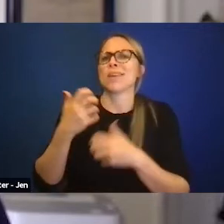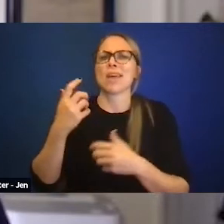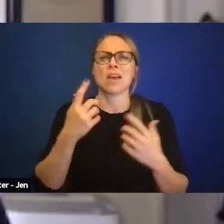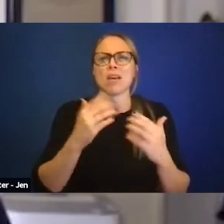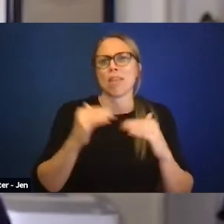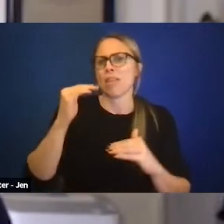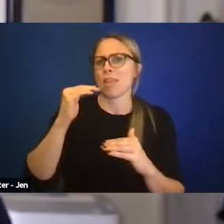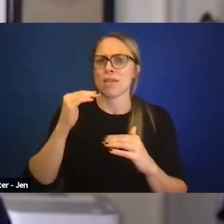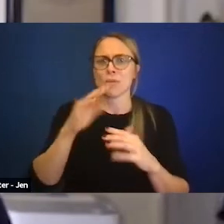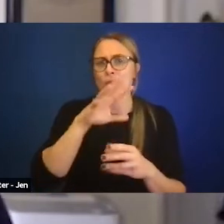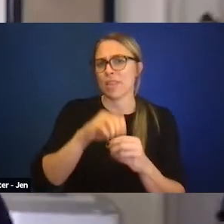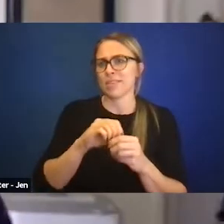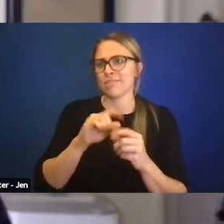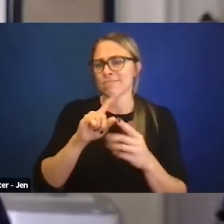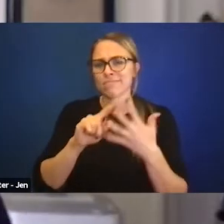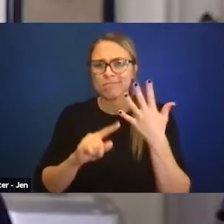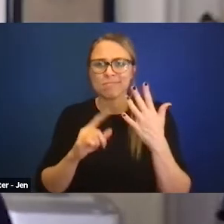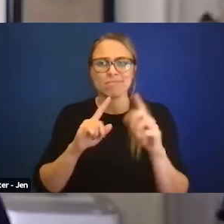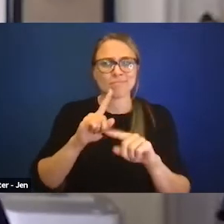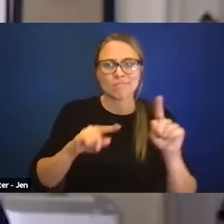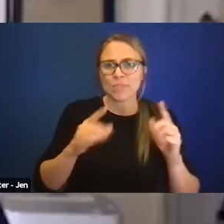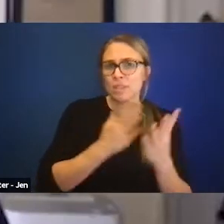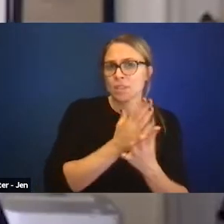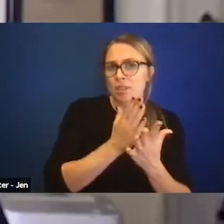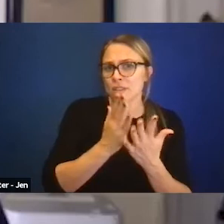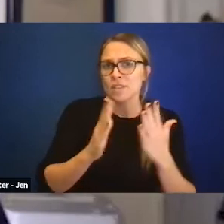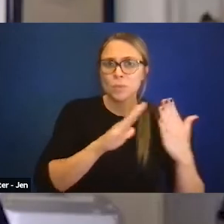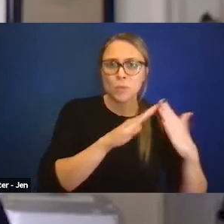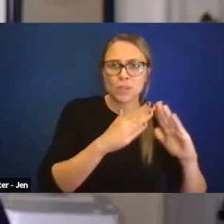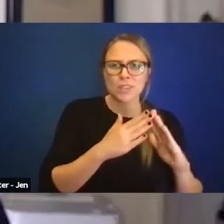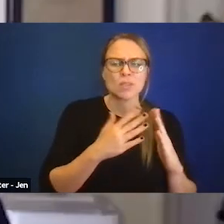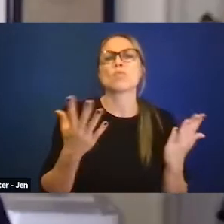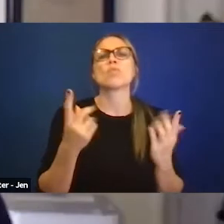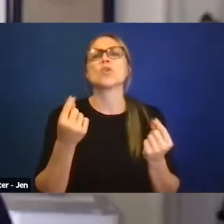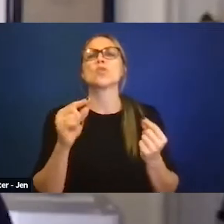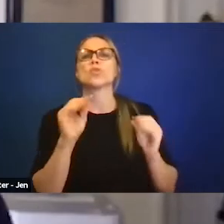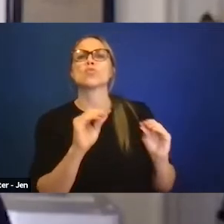within various communities and what you're doing to train staff or recruit staff?